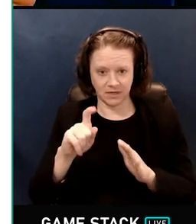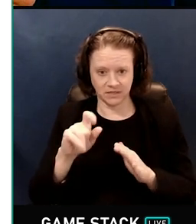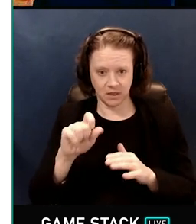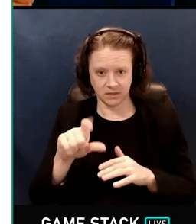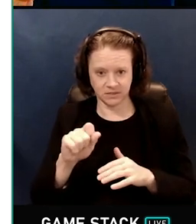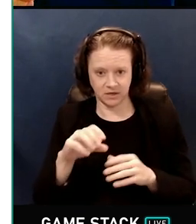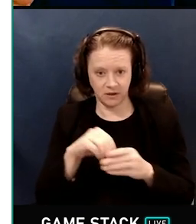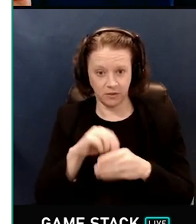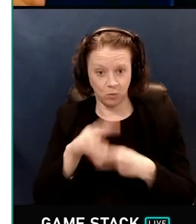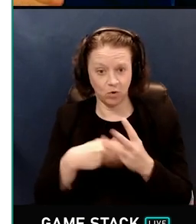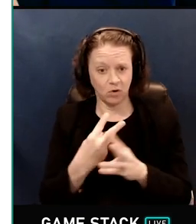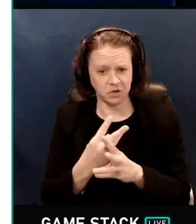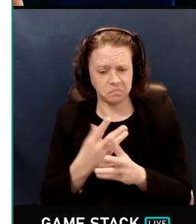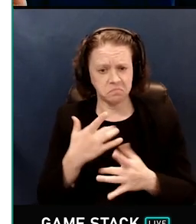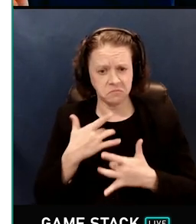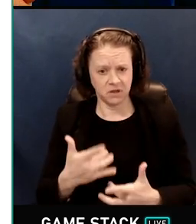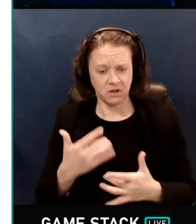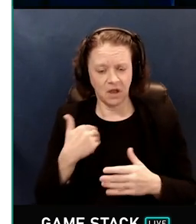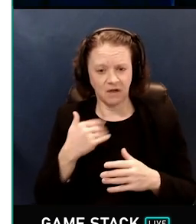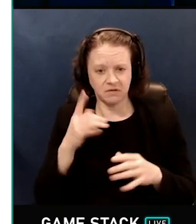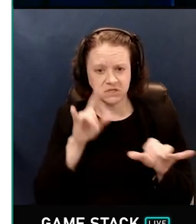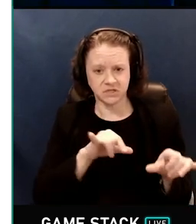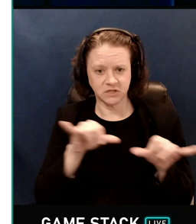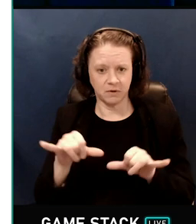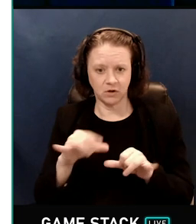often have similar lighting environments between frames.